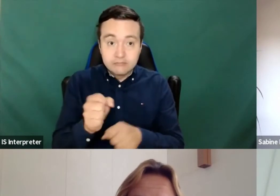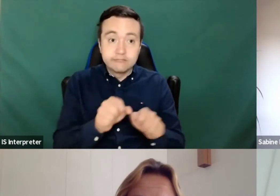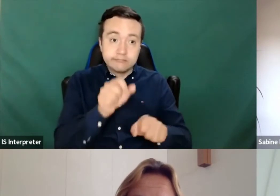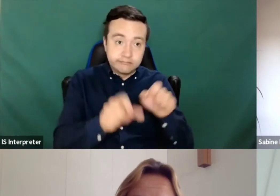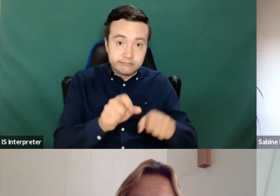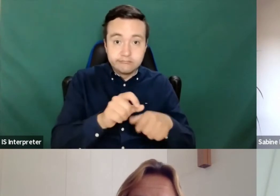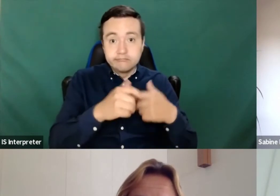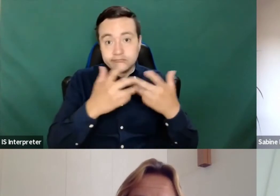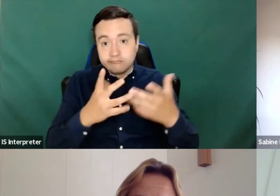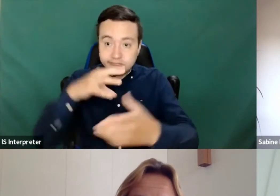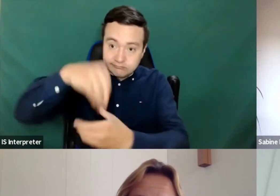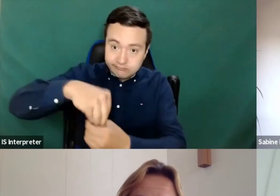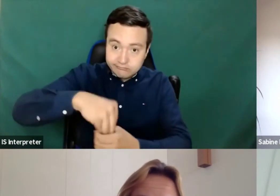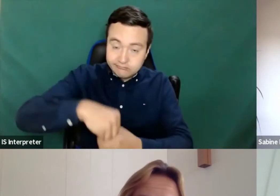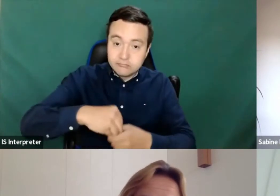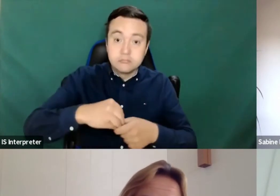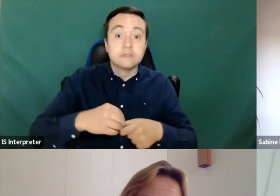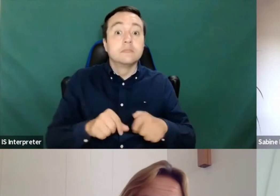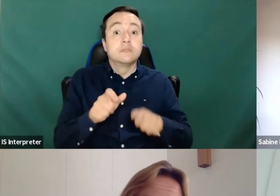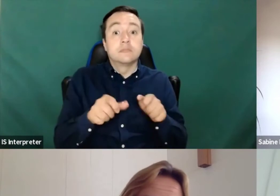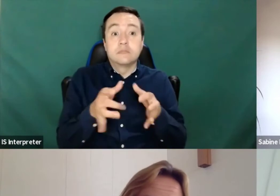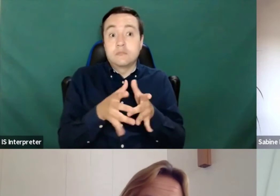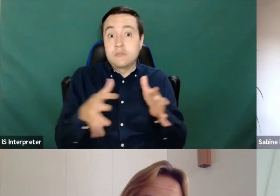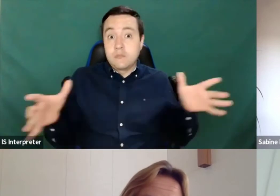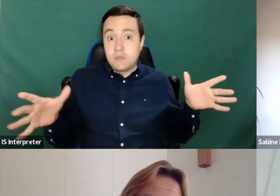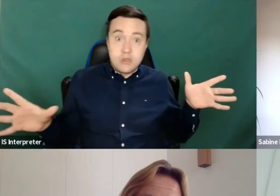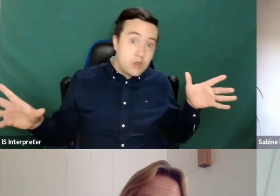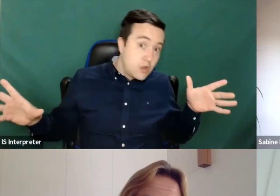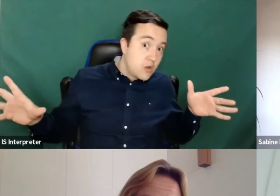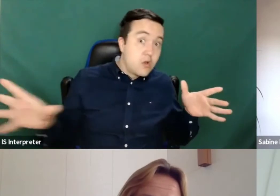even the majority knows about accessibility and the requirements but if you haven't as